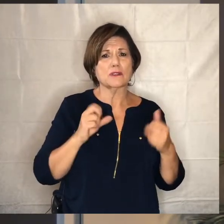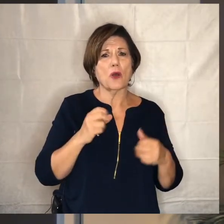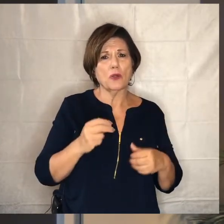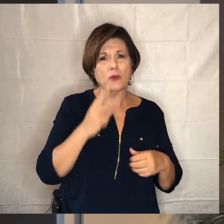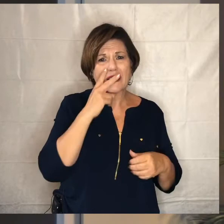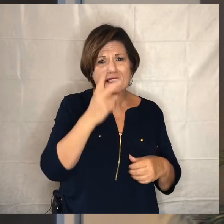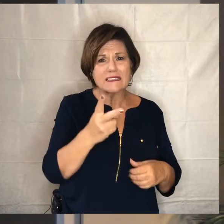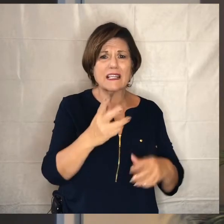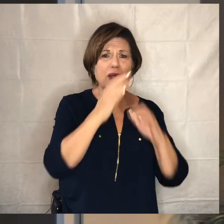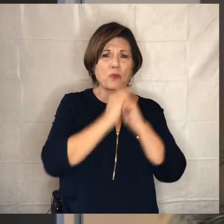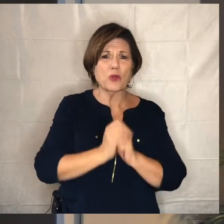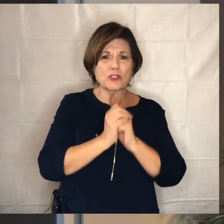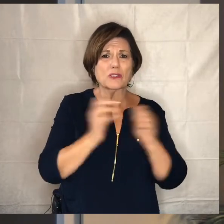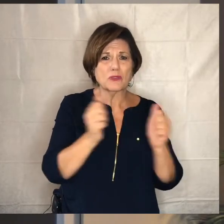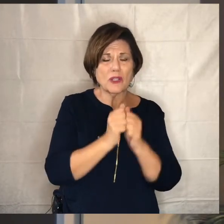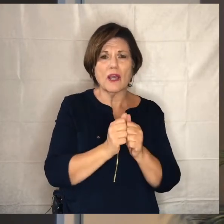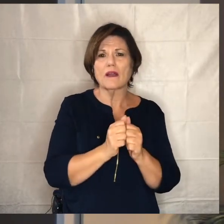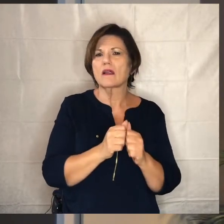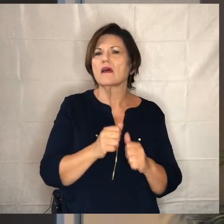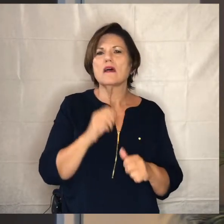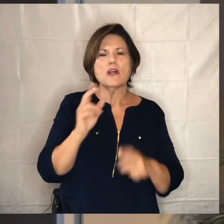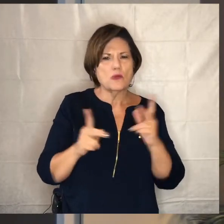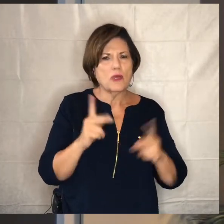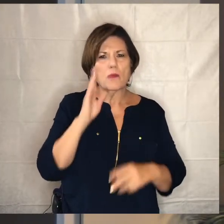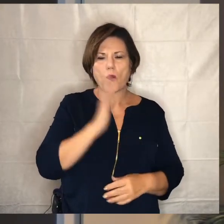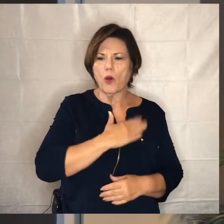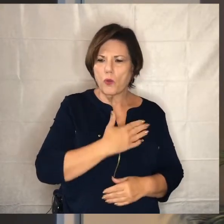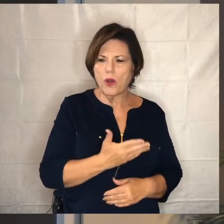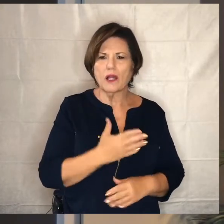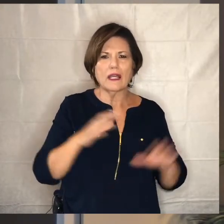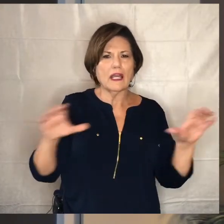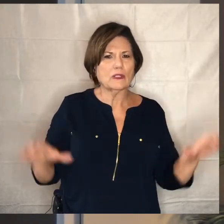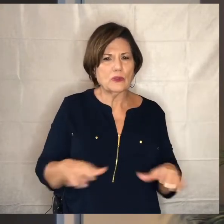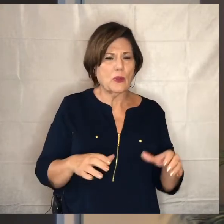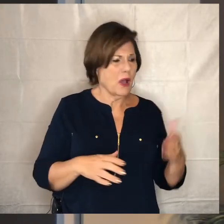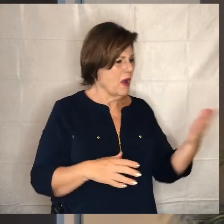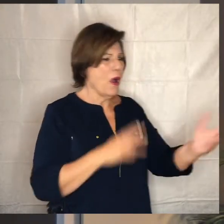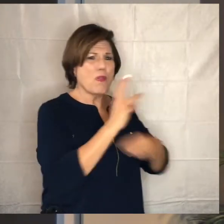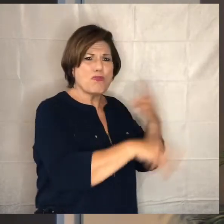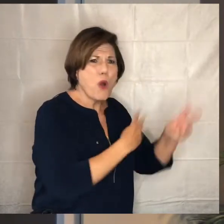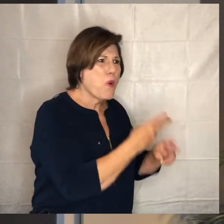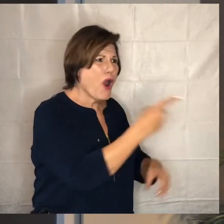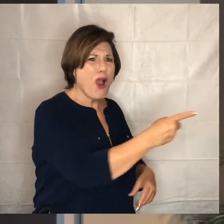people in the world will do whatever it takes to get ahead in the game they will lie they will cheat